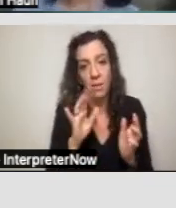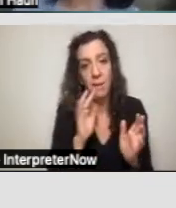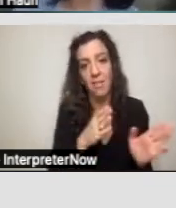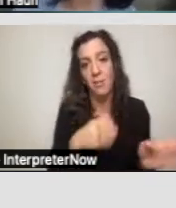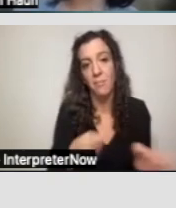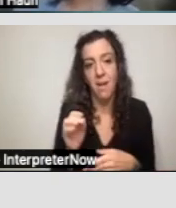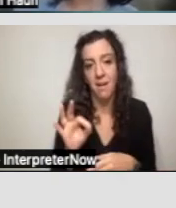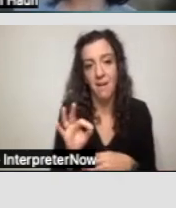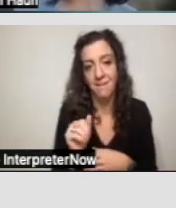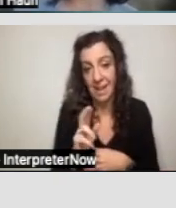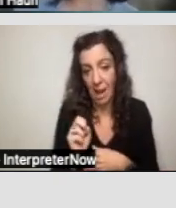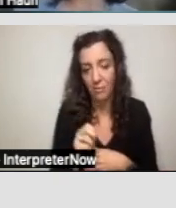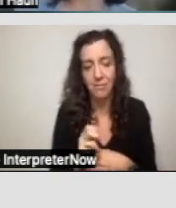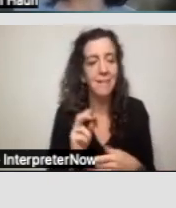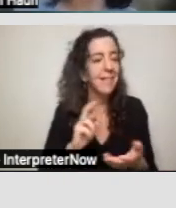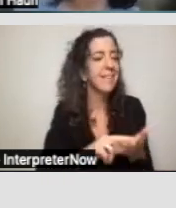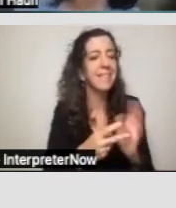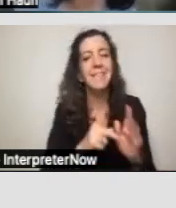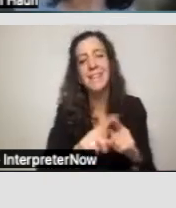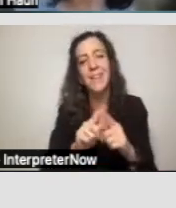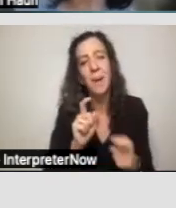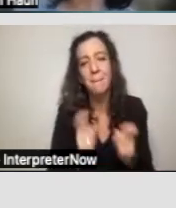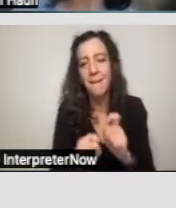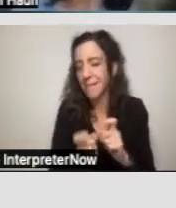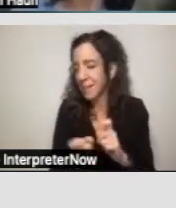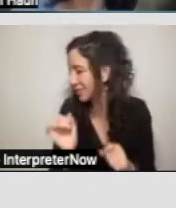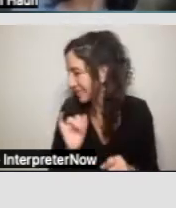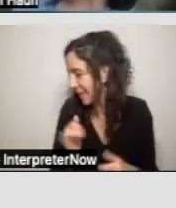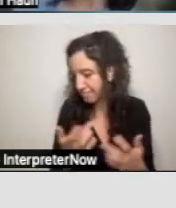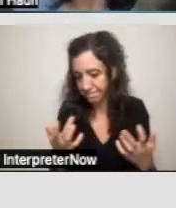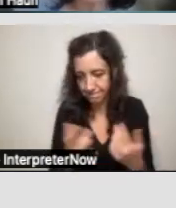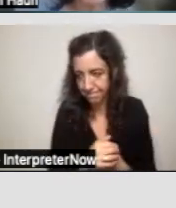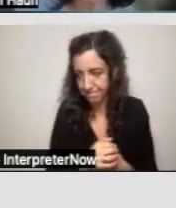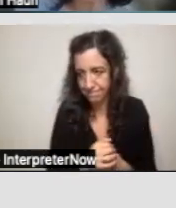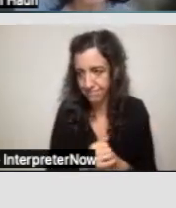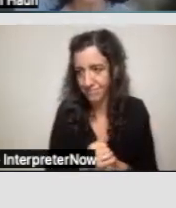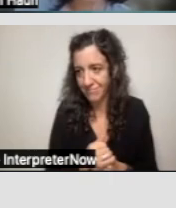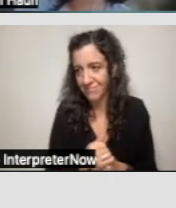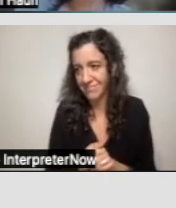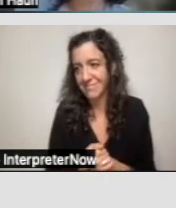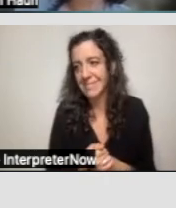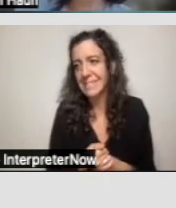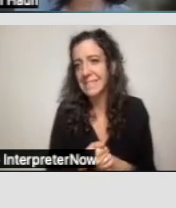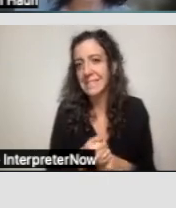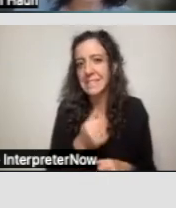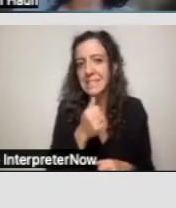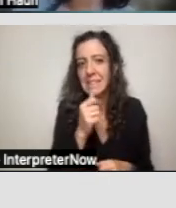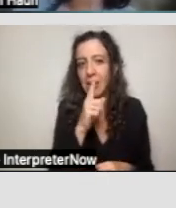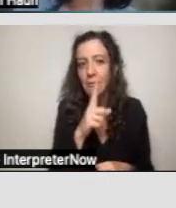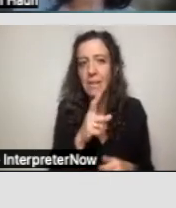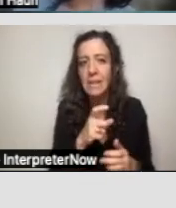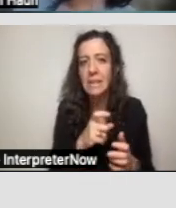And these are modifications that aren't really necessary to ensure the health, welfare, or